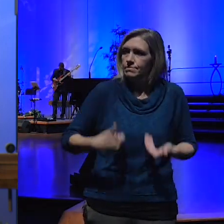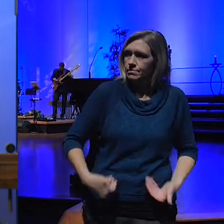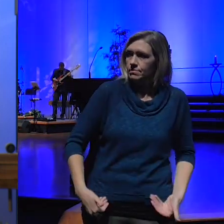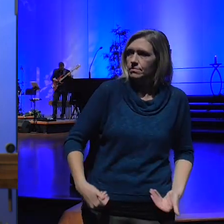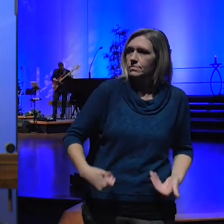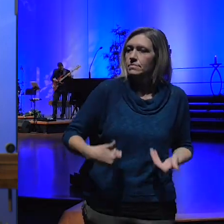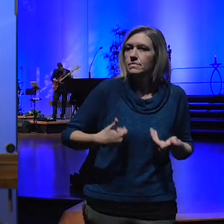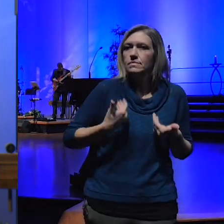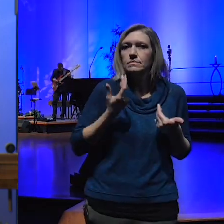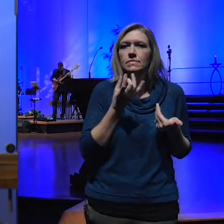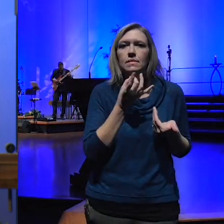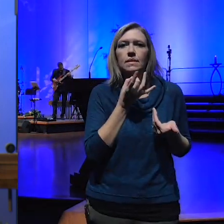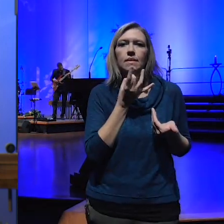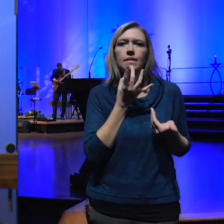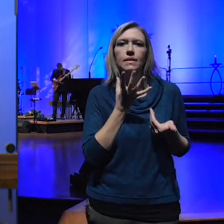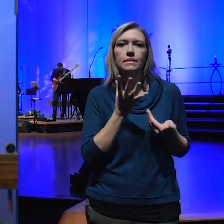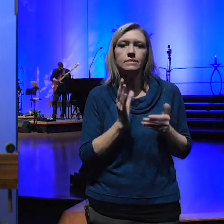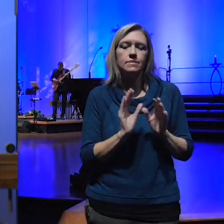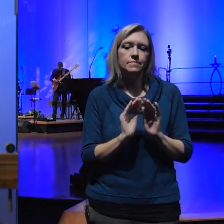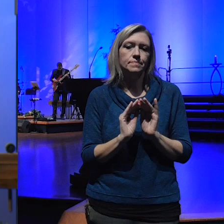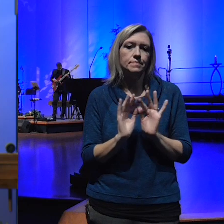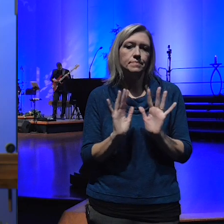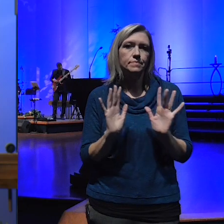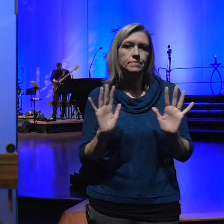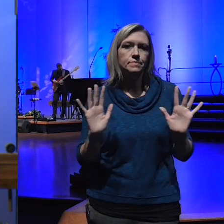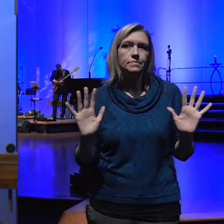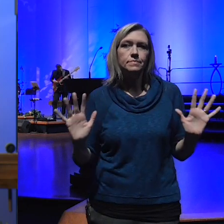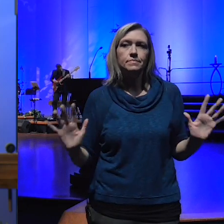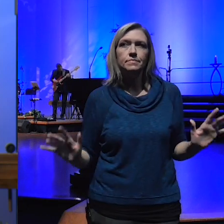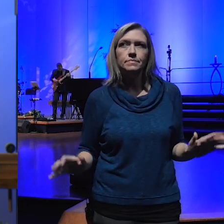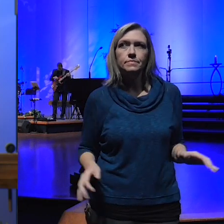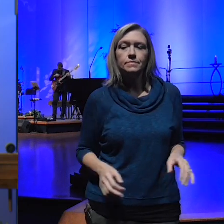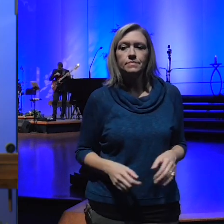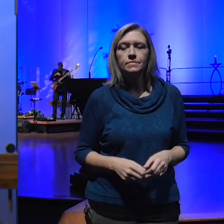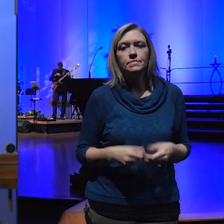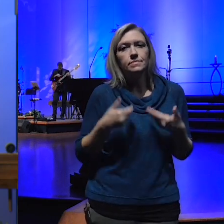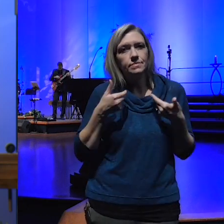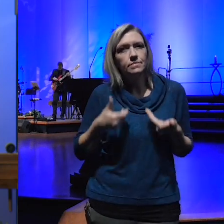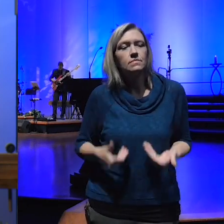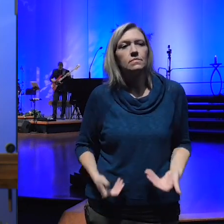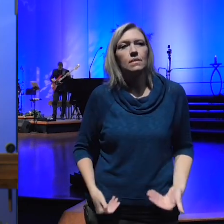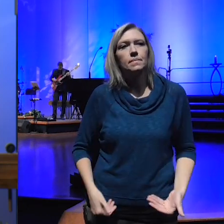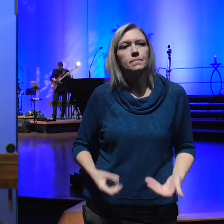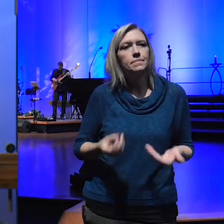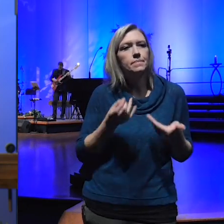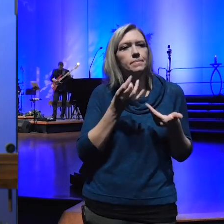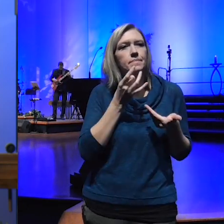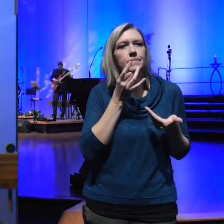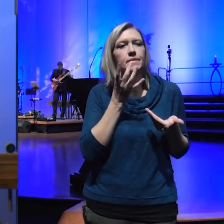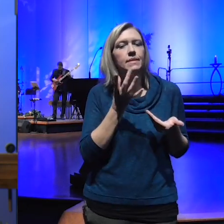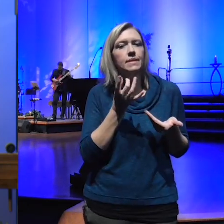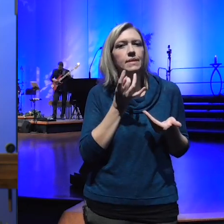light I am light I